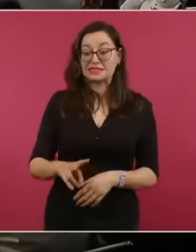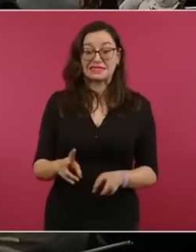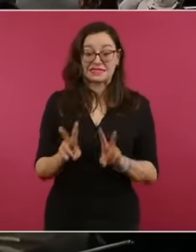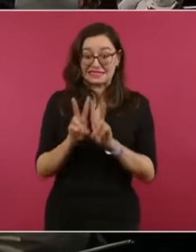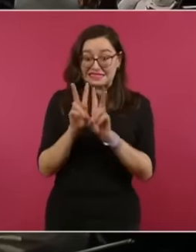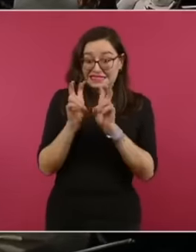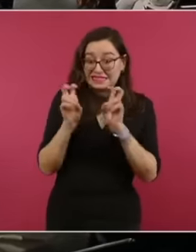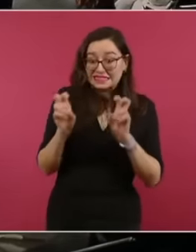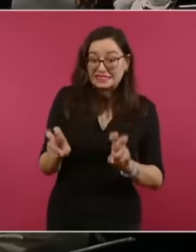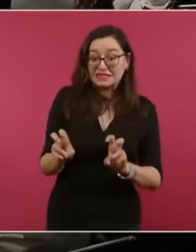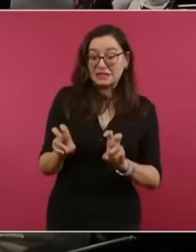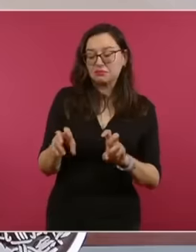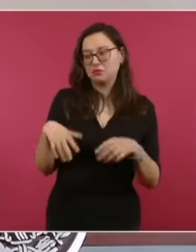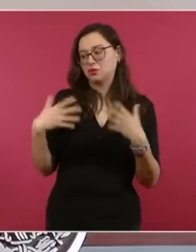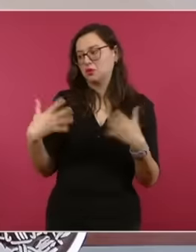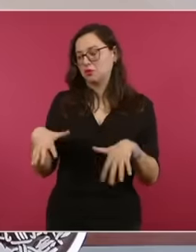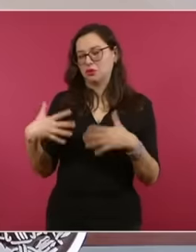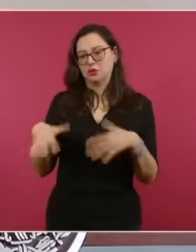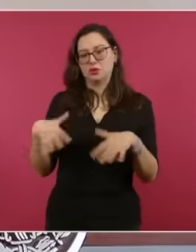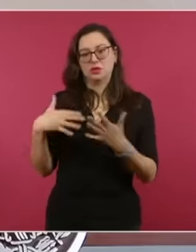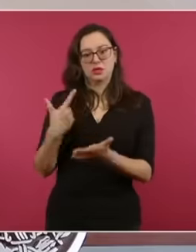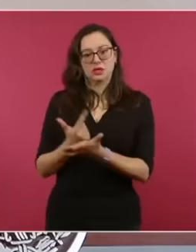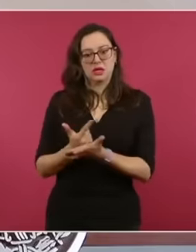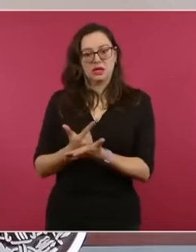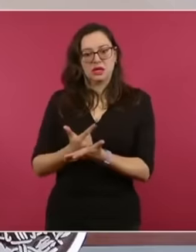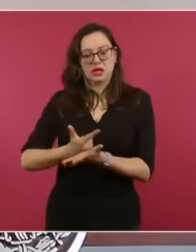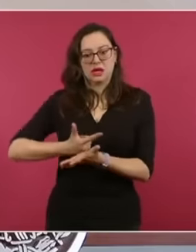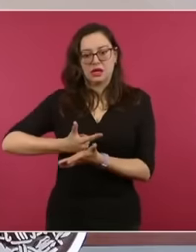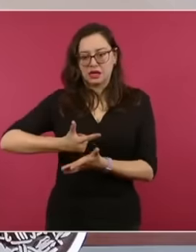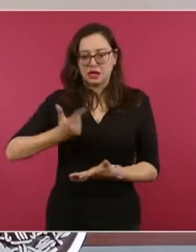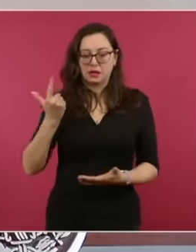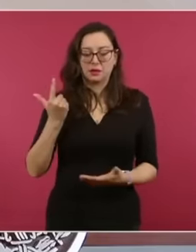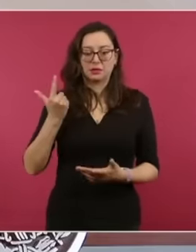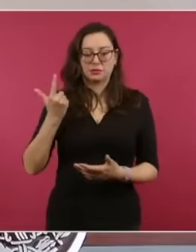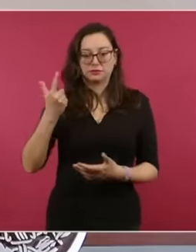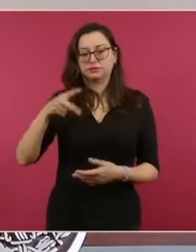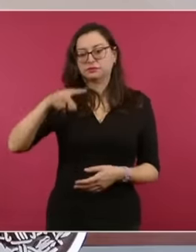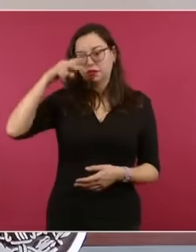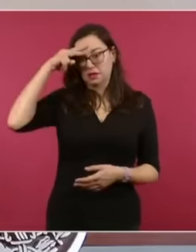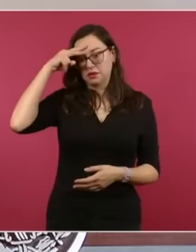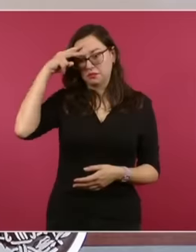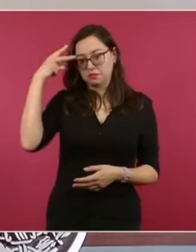. We want to test the